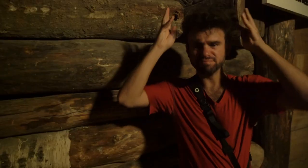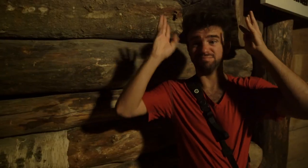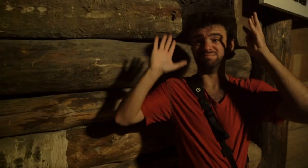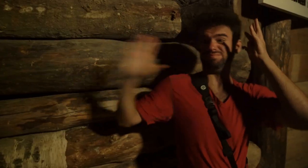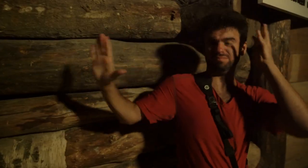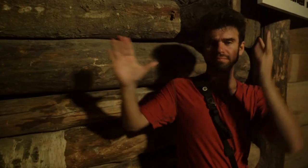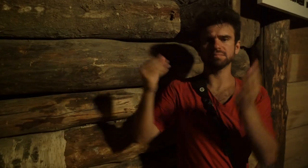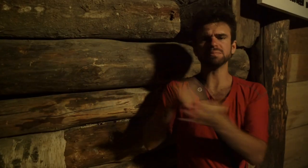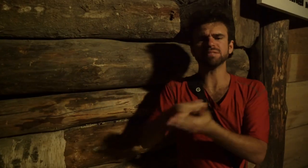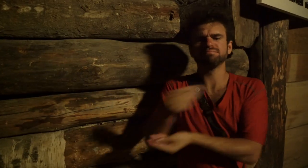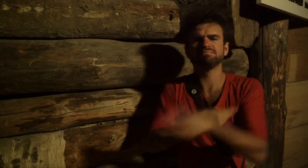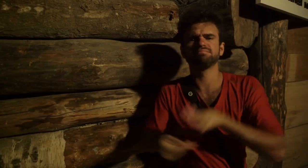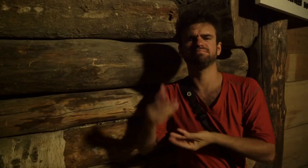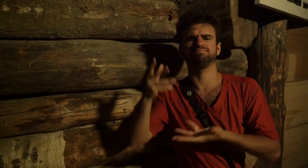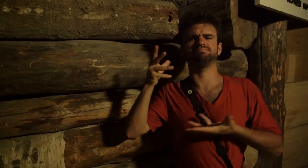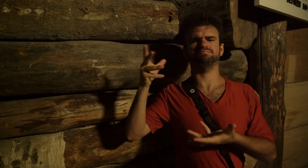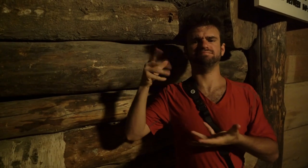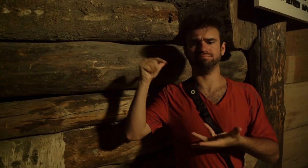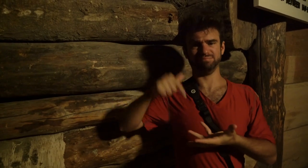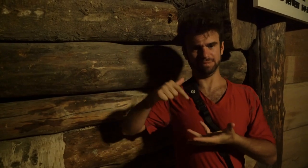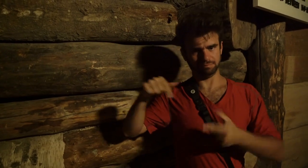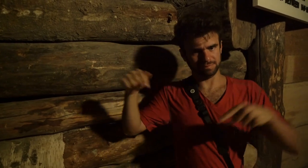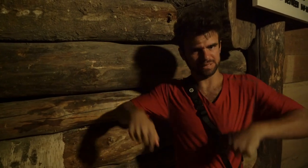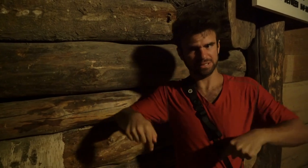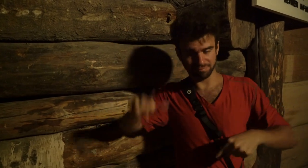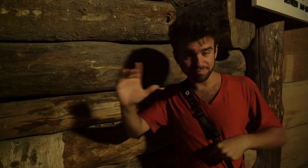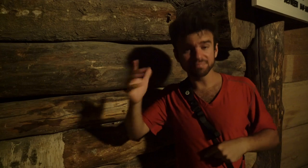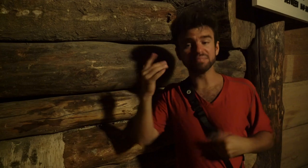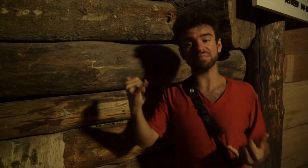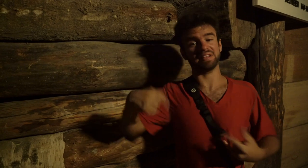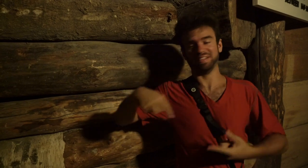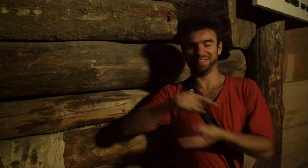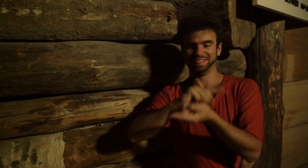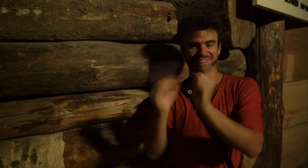it was the money source - importing/exporting business.